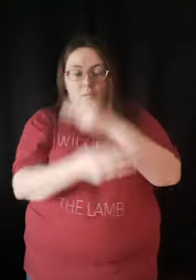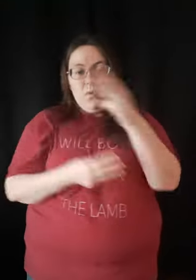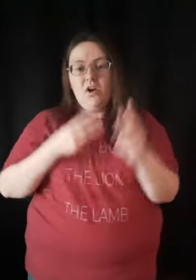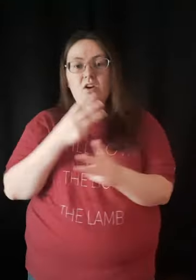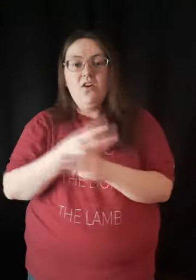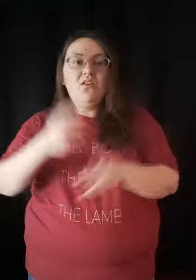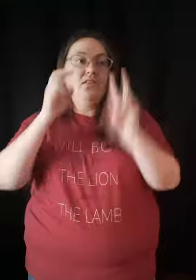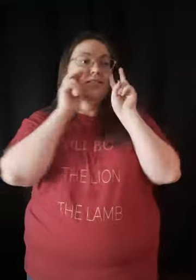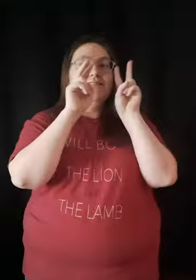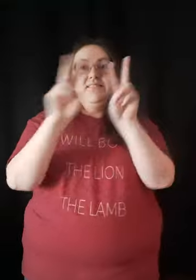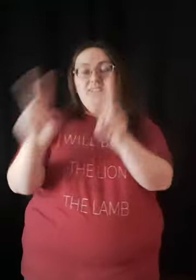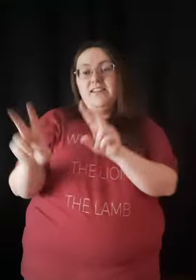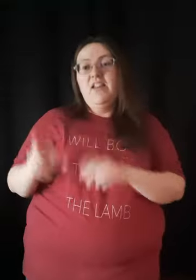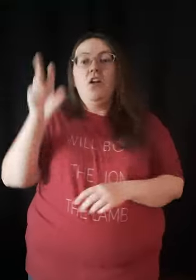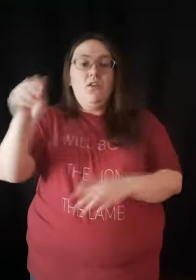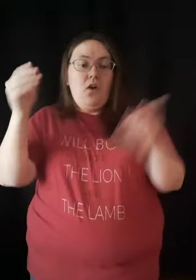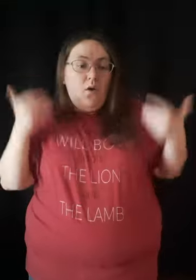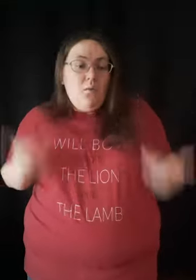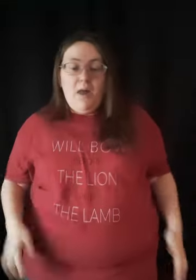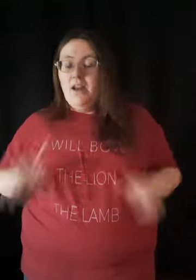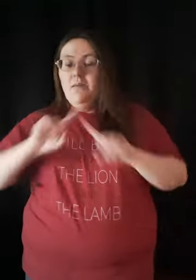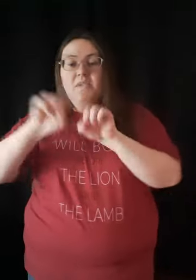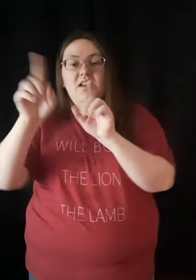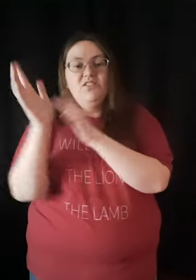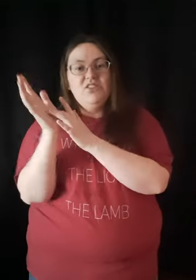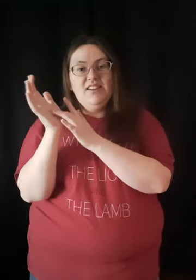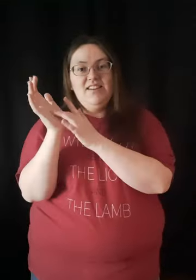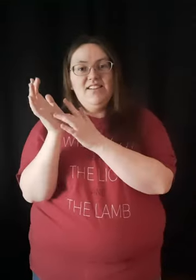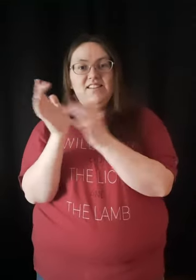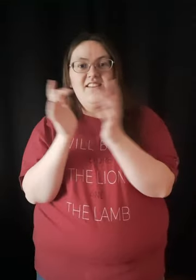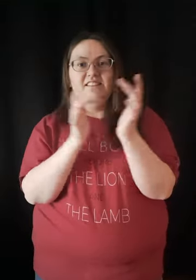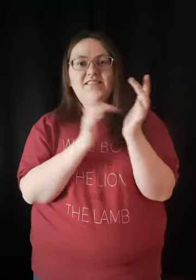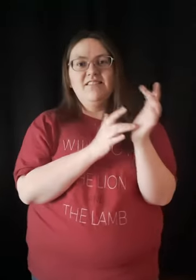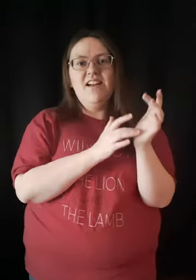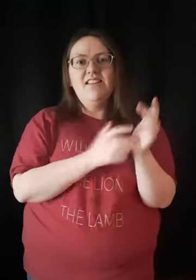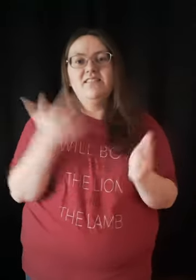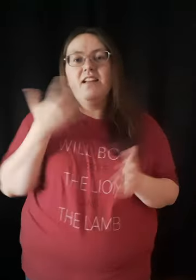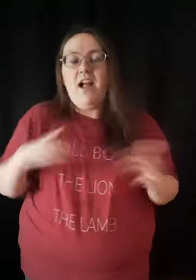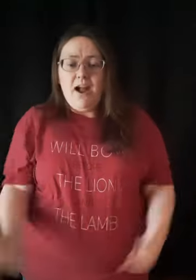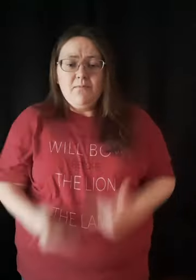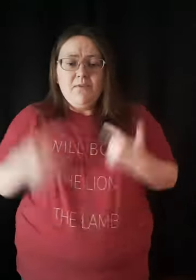I'm living for the world to see Nobody but Jesus